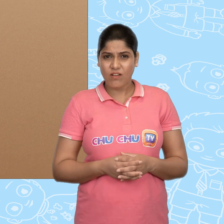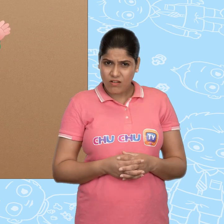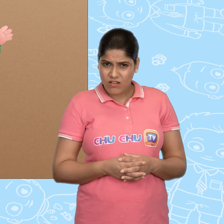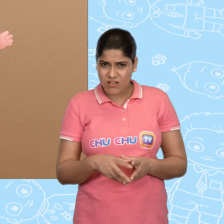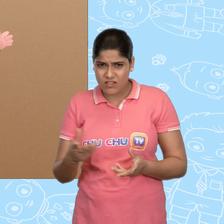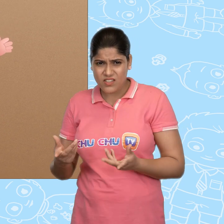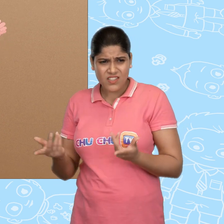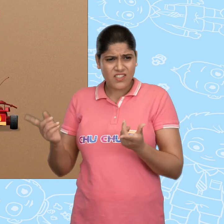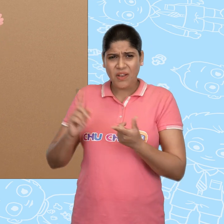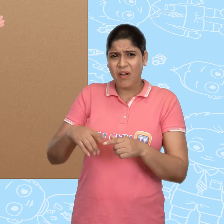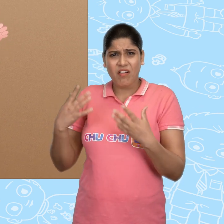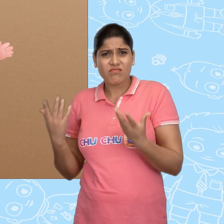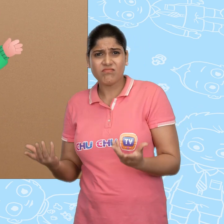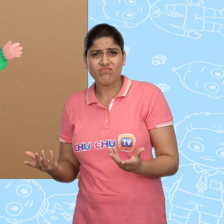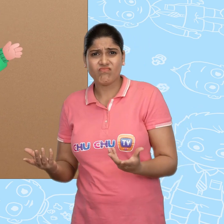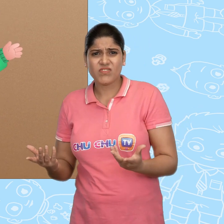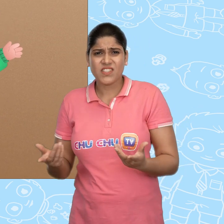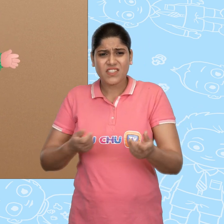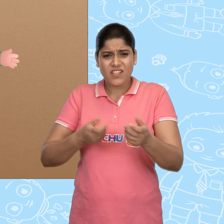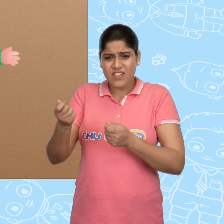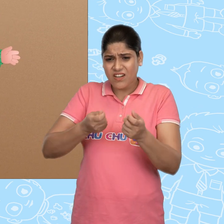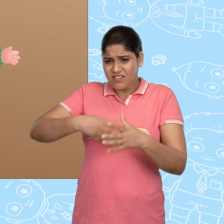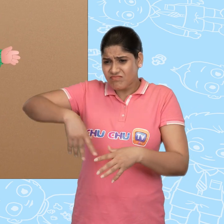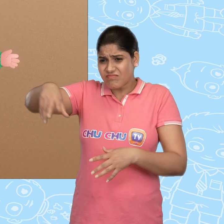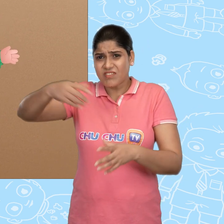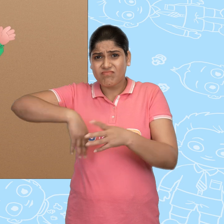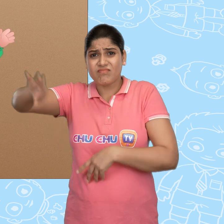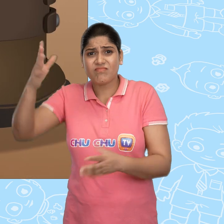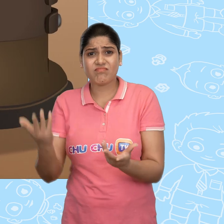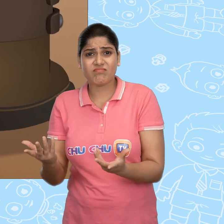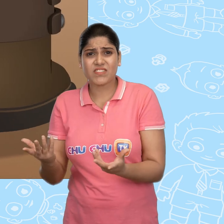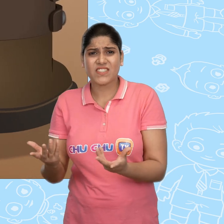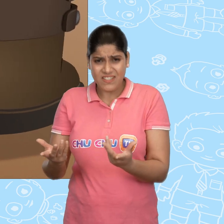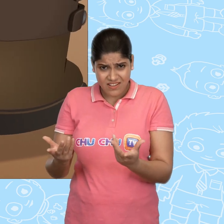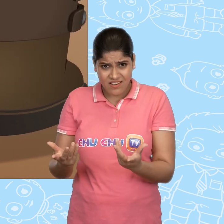Huh? What's happening? Where is the car going? Yeow!